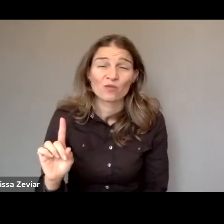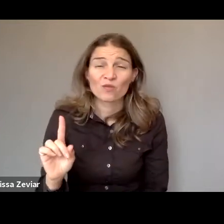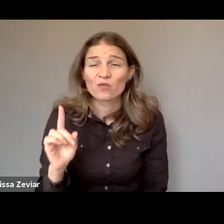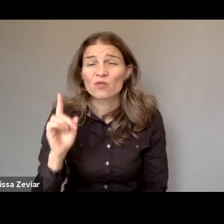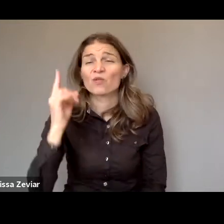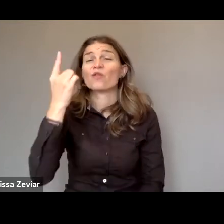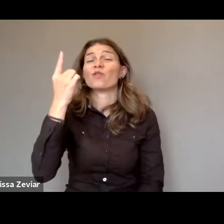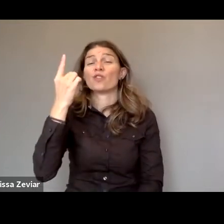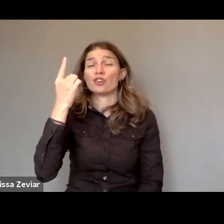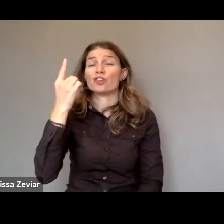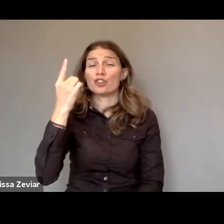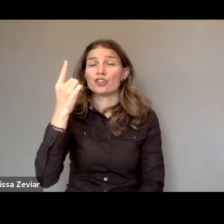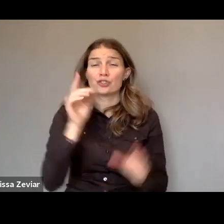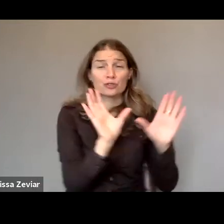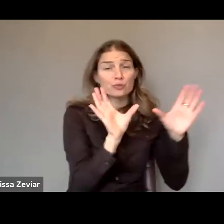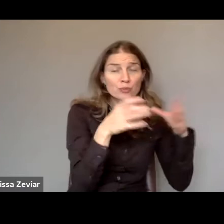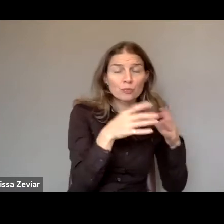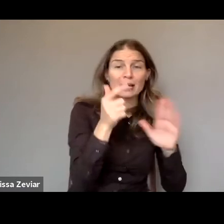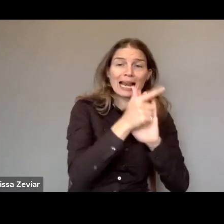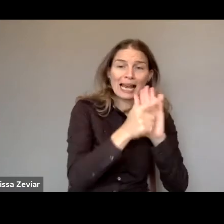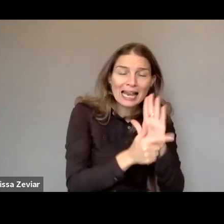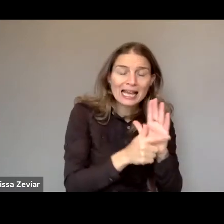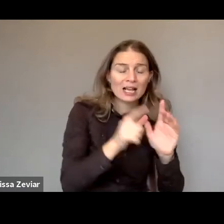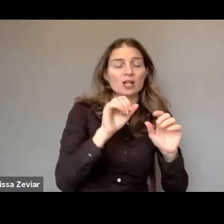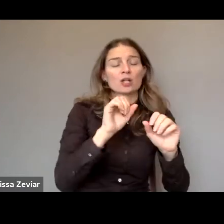to provide legal, social and psychological support